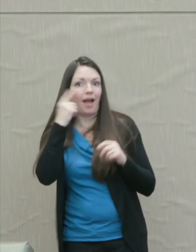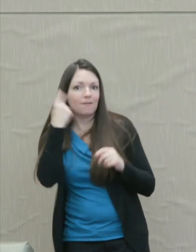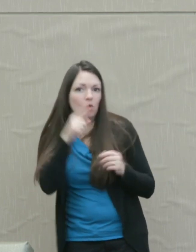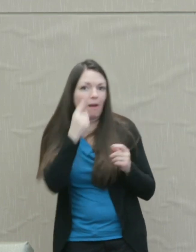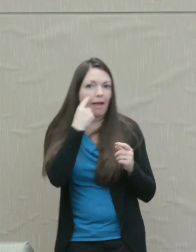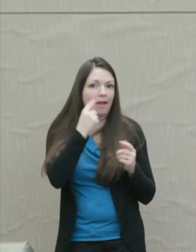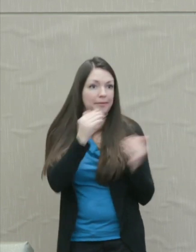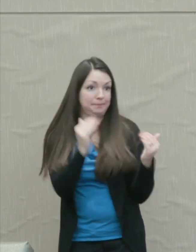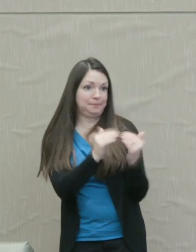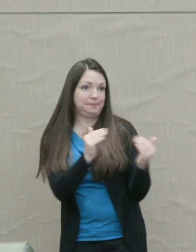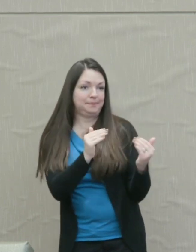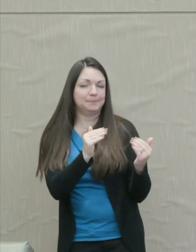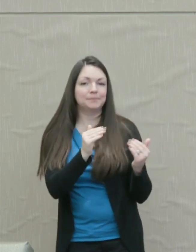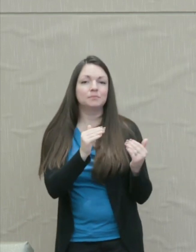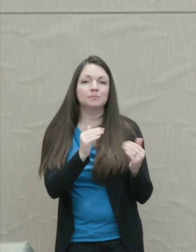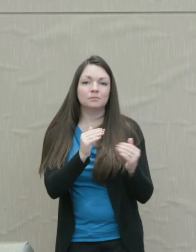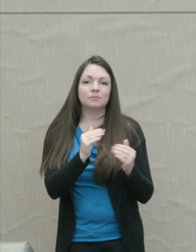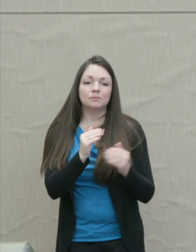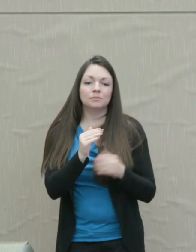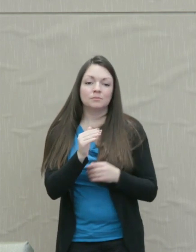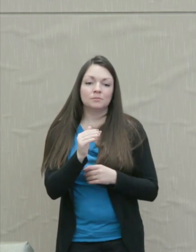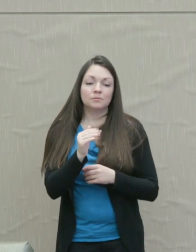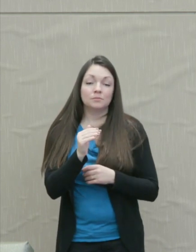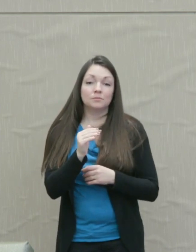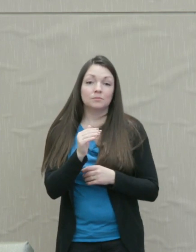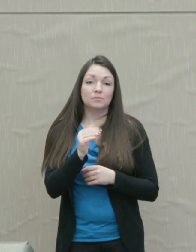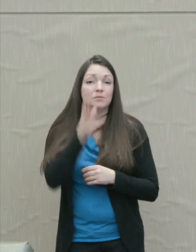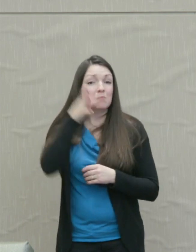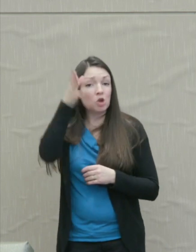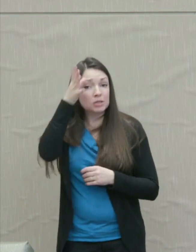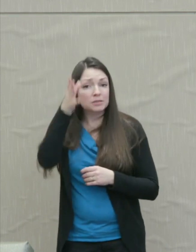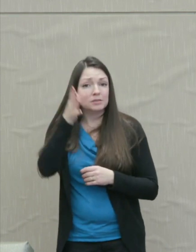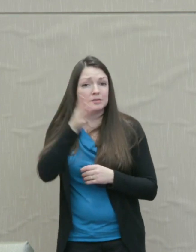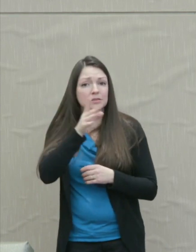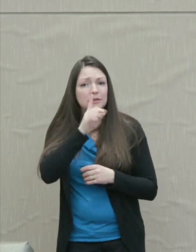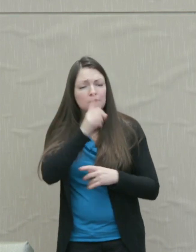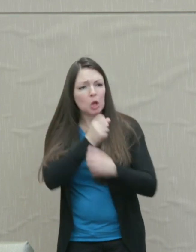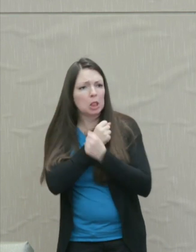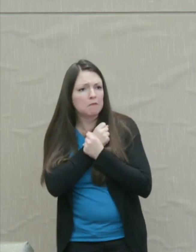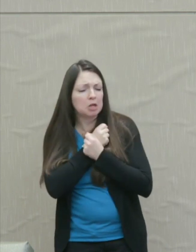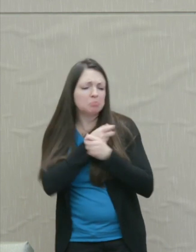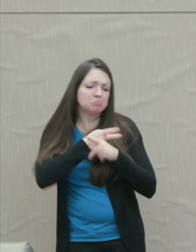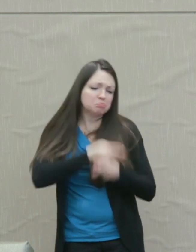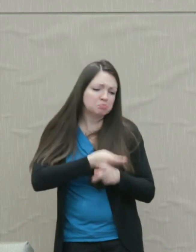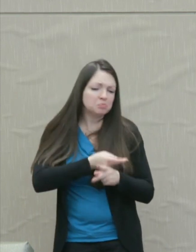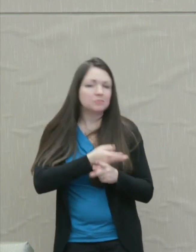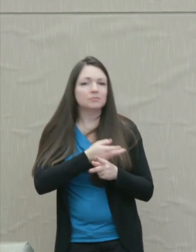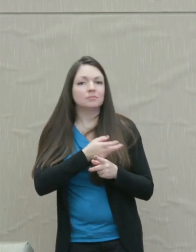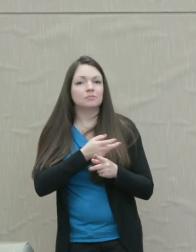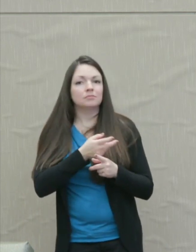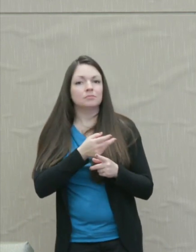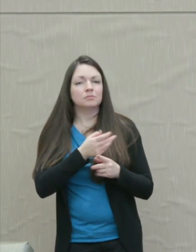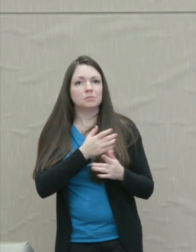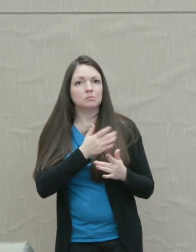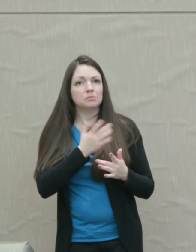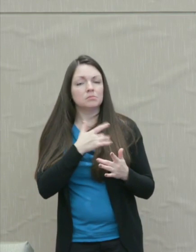Martha Nussbaum: So loving parents typically have the outrage part of anger without the